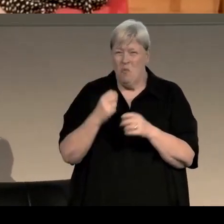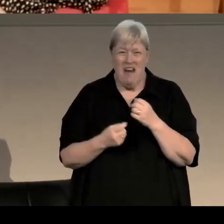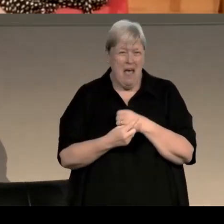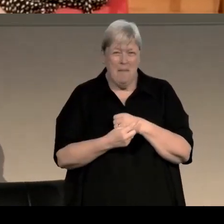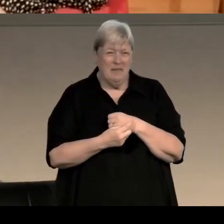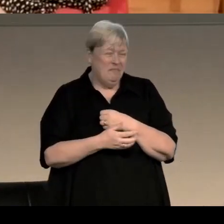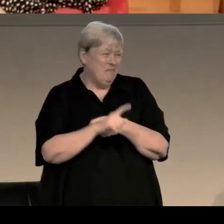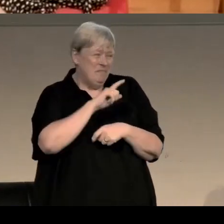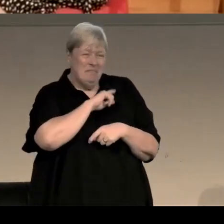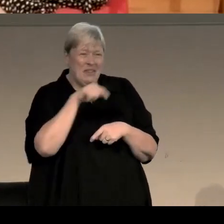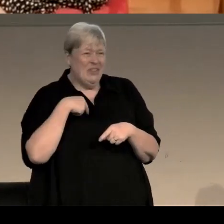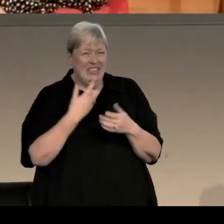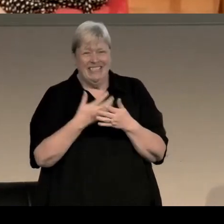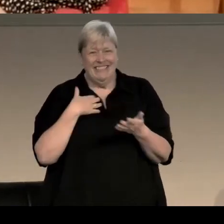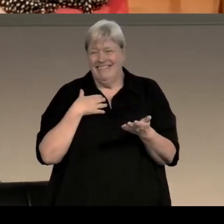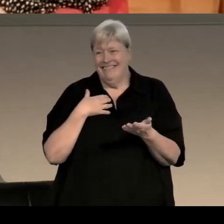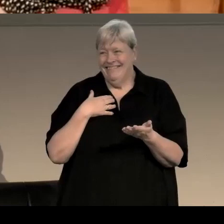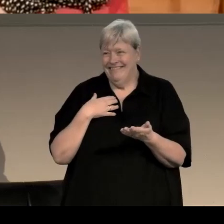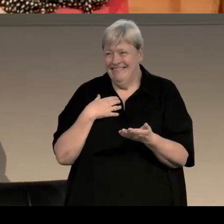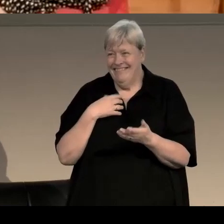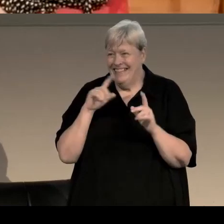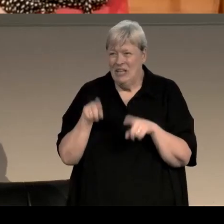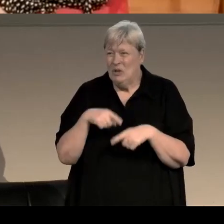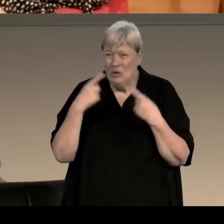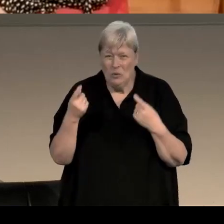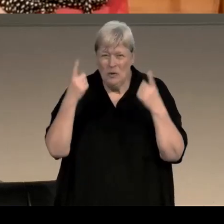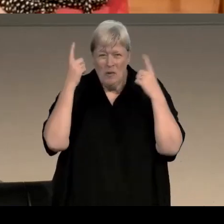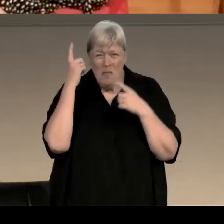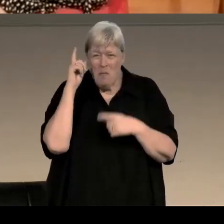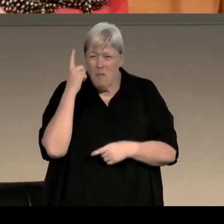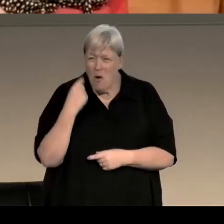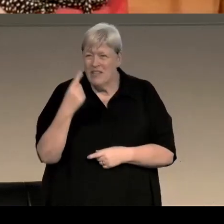method and the progress of forensic science and it's one of the things I want to look at